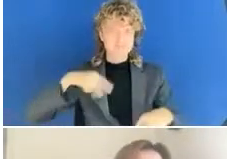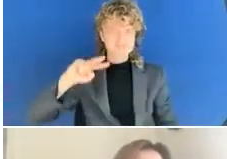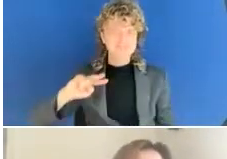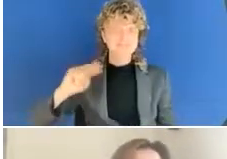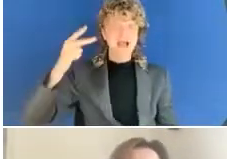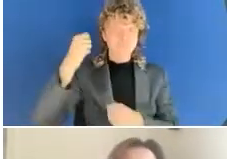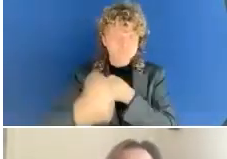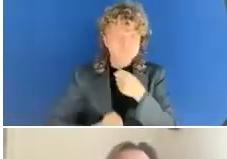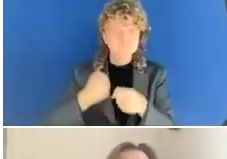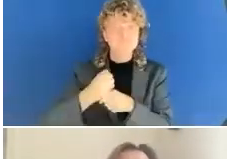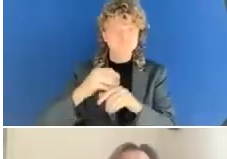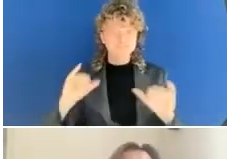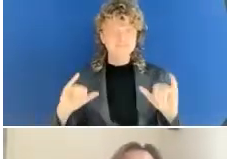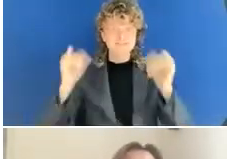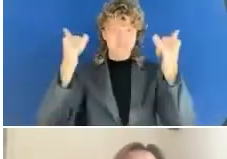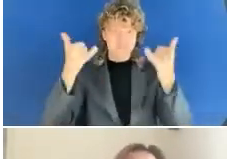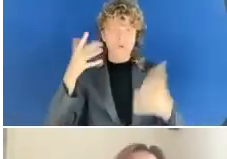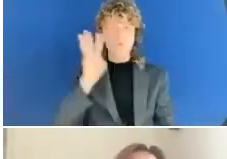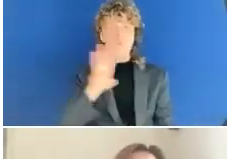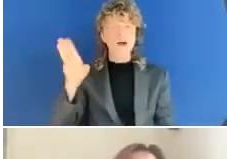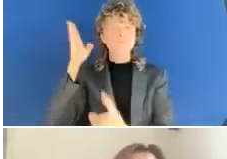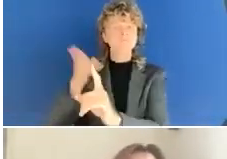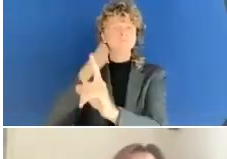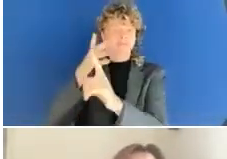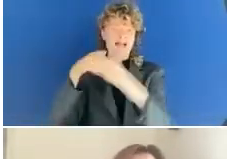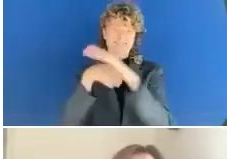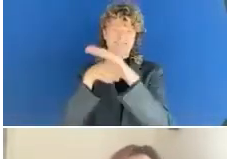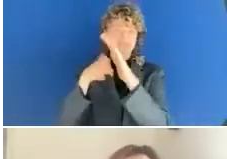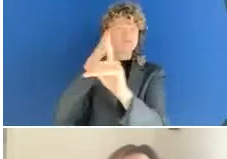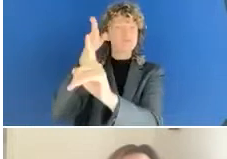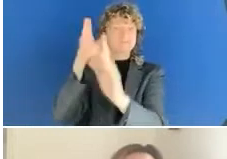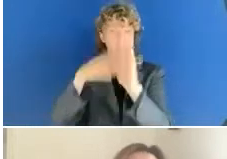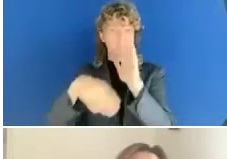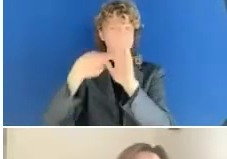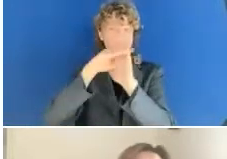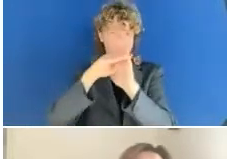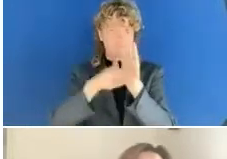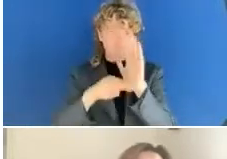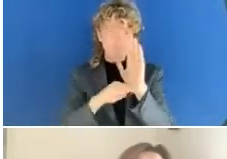Directive. And this is something that the IAAP EU organized together with the European